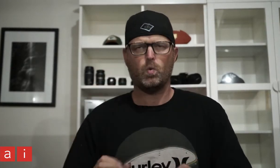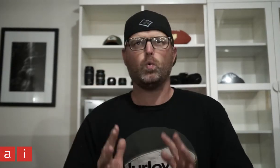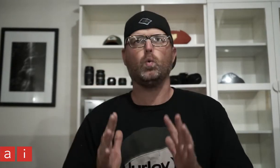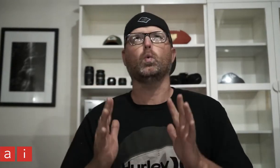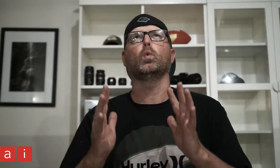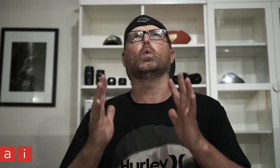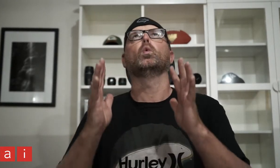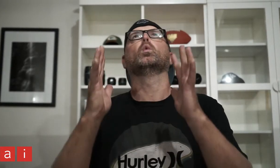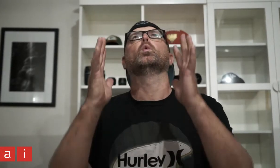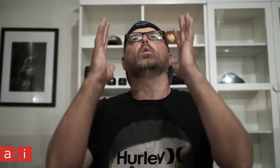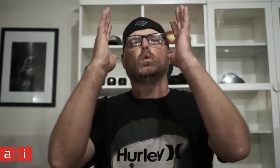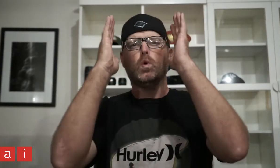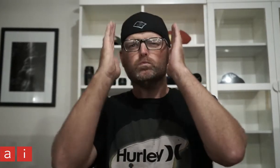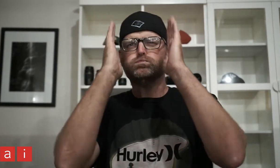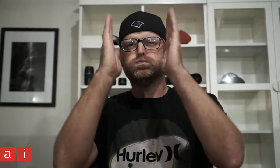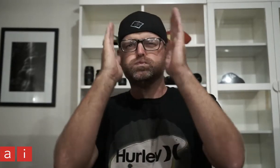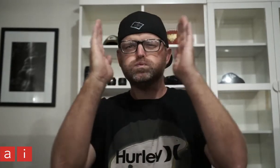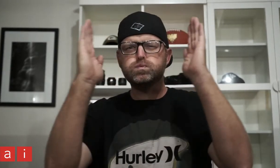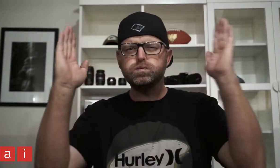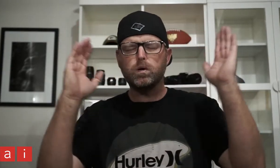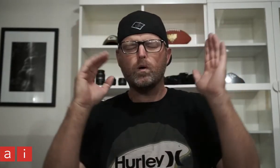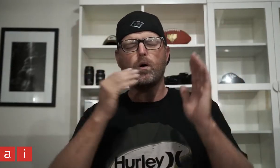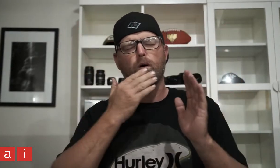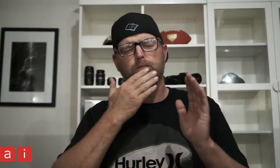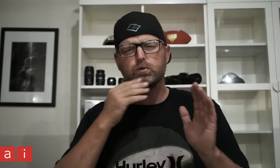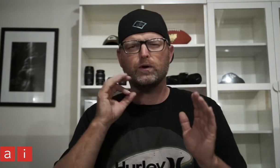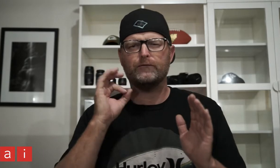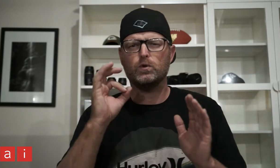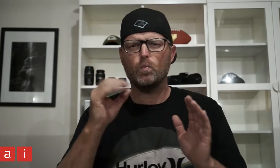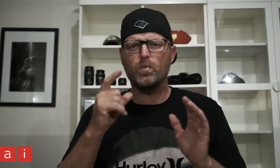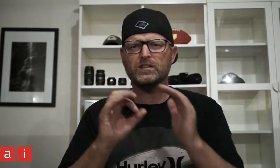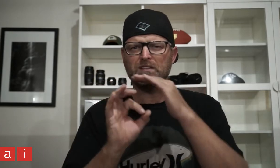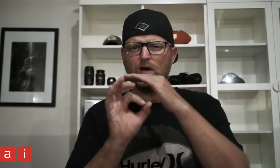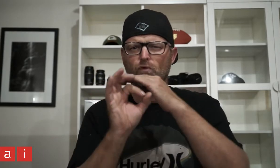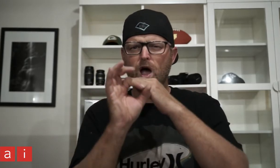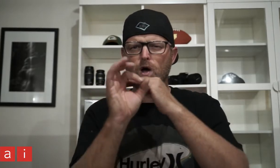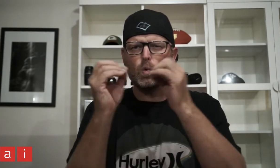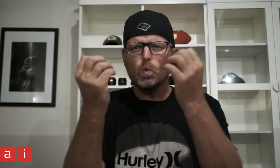that grew so tall, all in straight lines. It's so beautiful with the sunrise